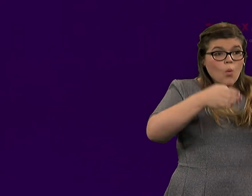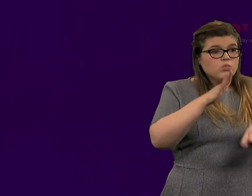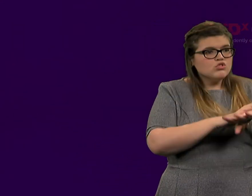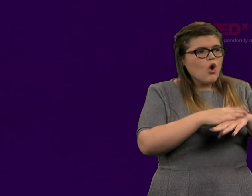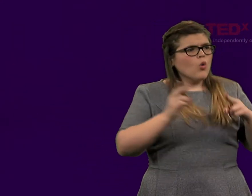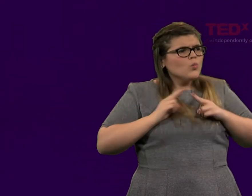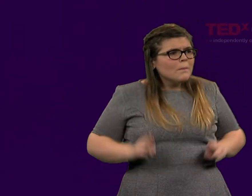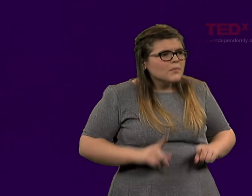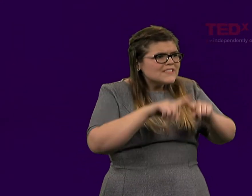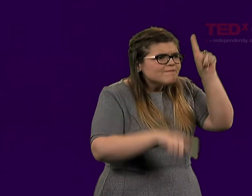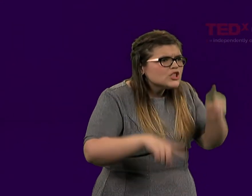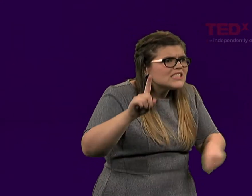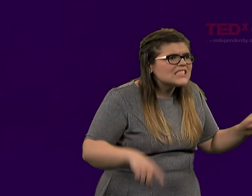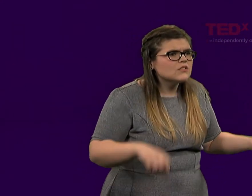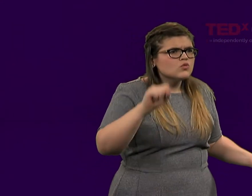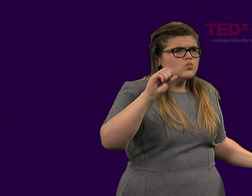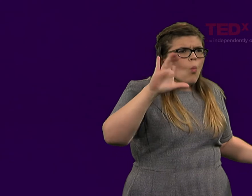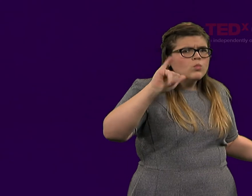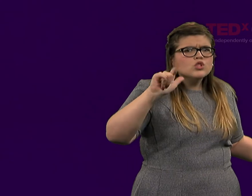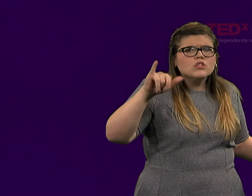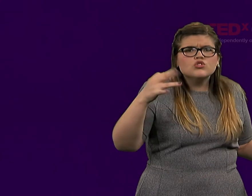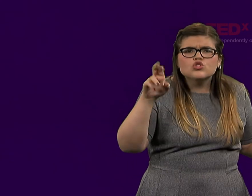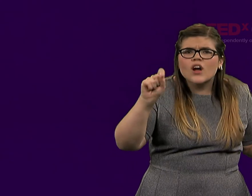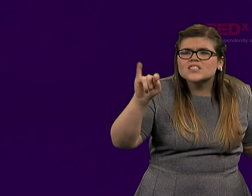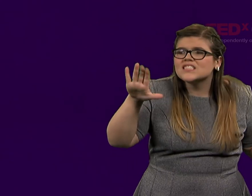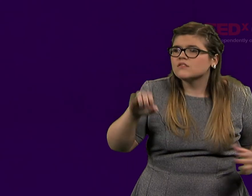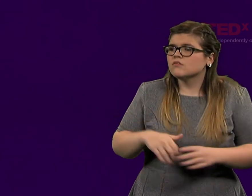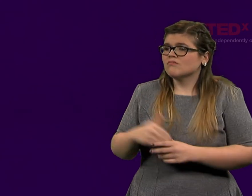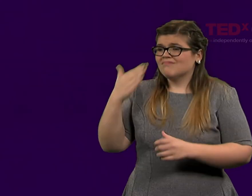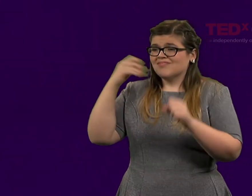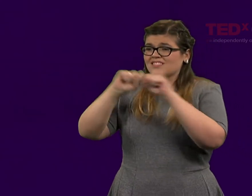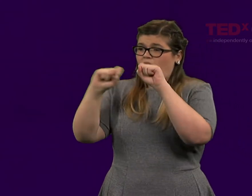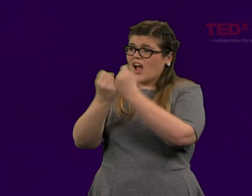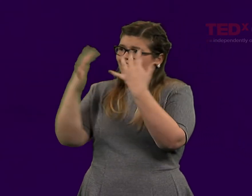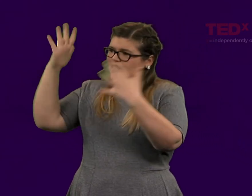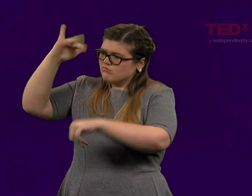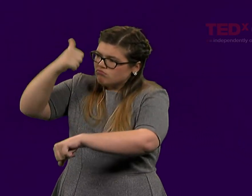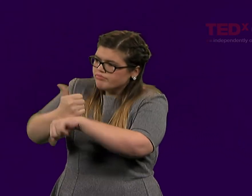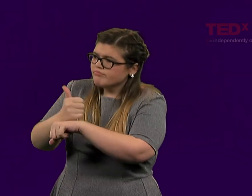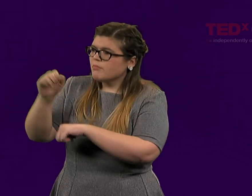We do believe in social justice, and that is the mold